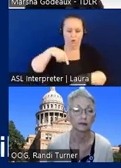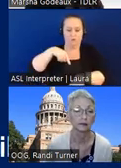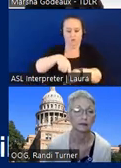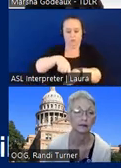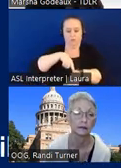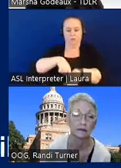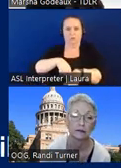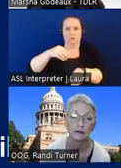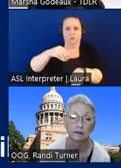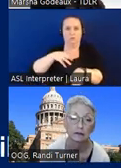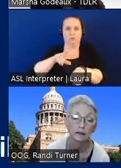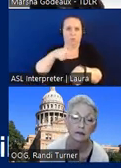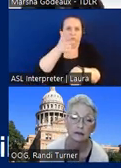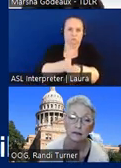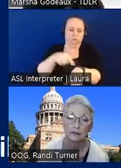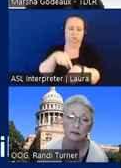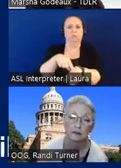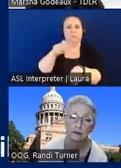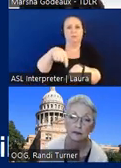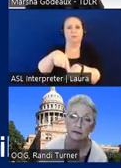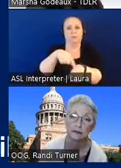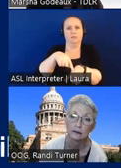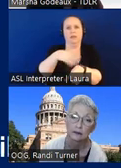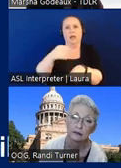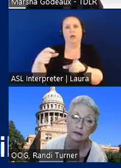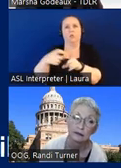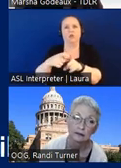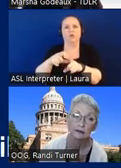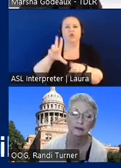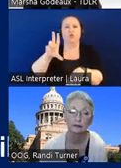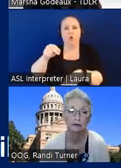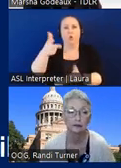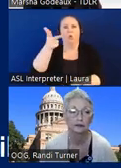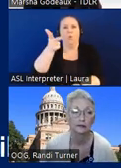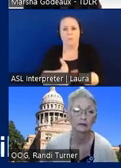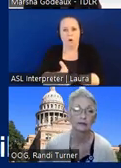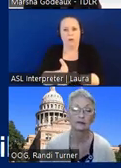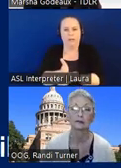accessible parking space as well as the words no parking within the associated access aisle